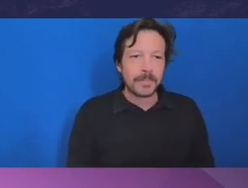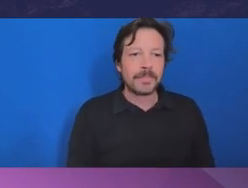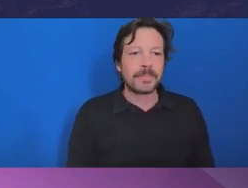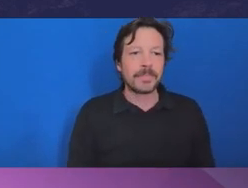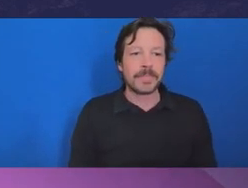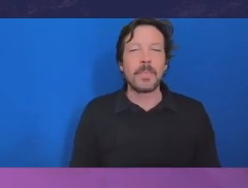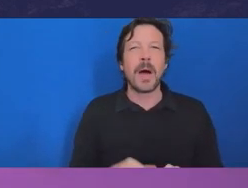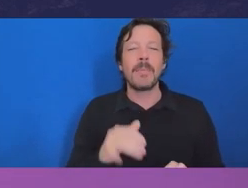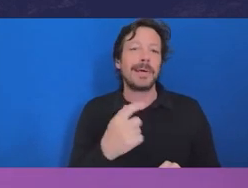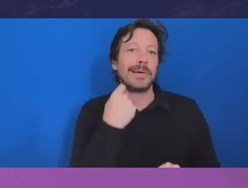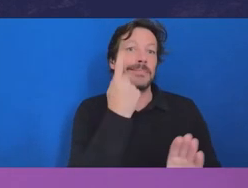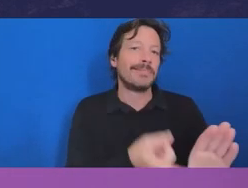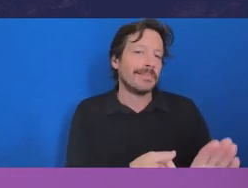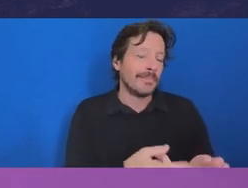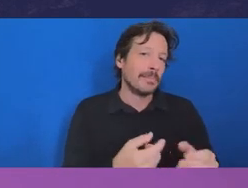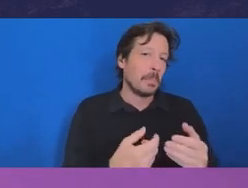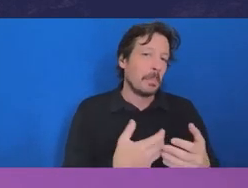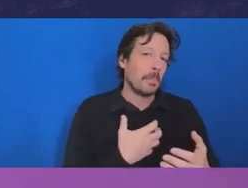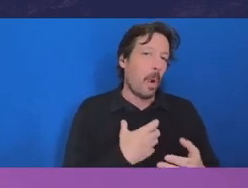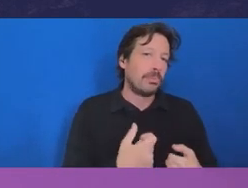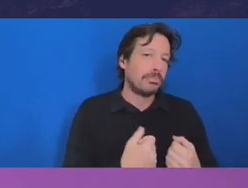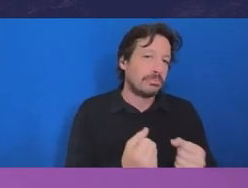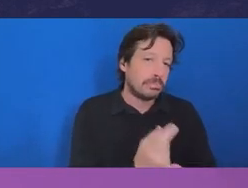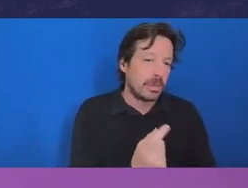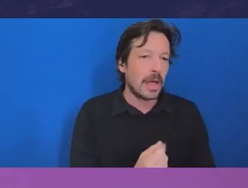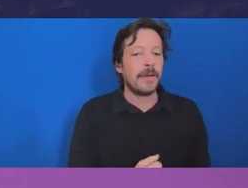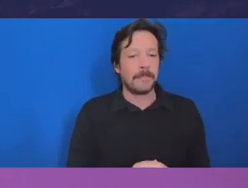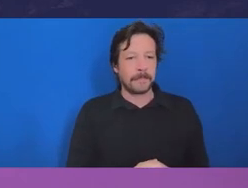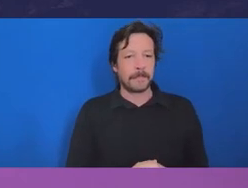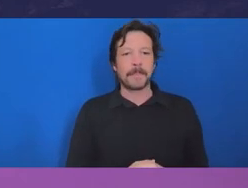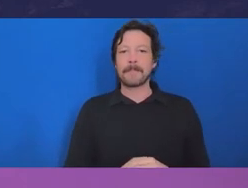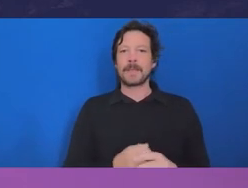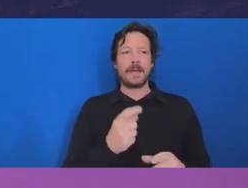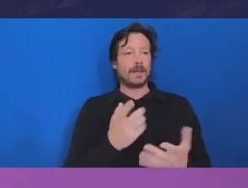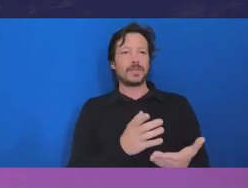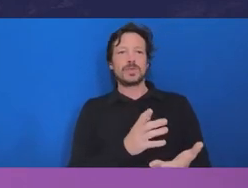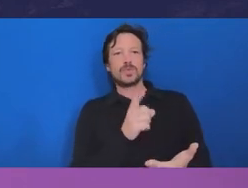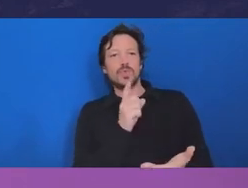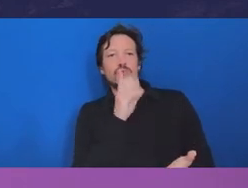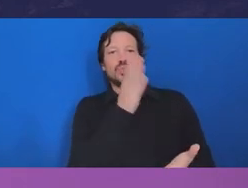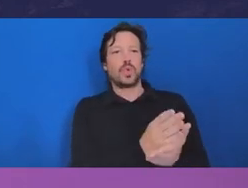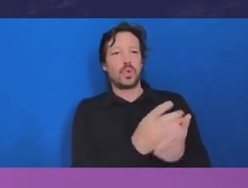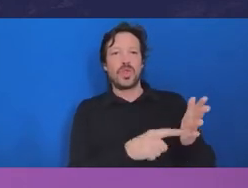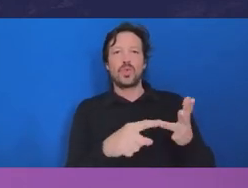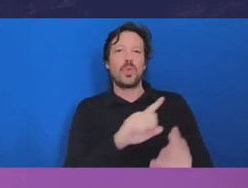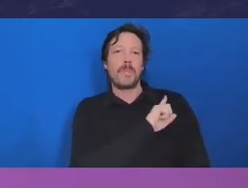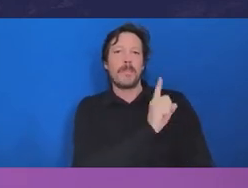just the one thing I would pick up around speaking truth to power. And we've talked about an atmosphere